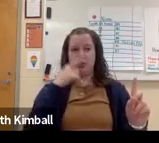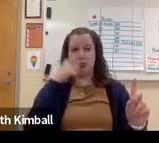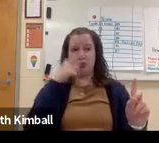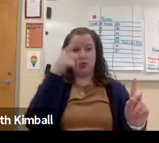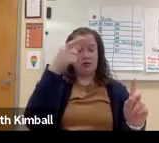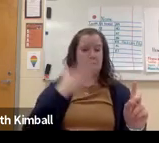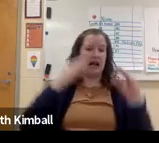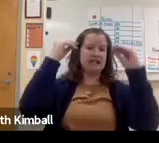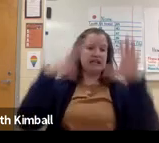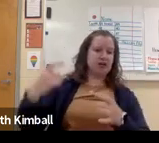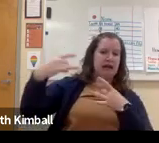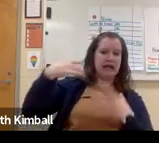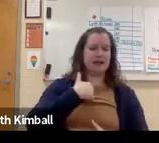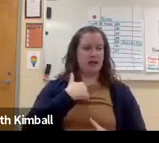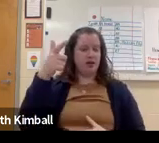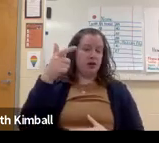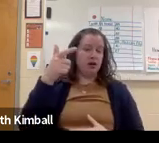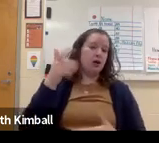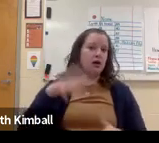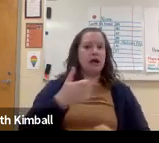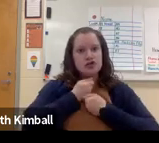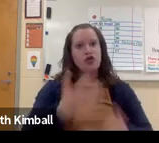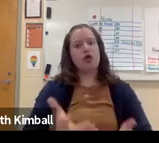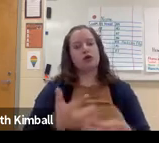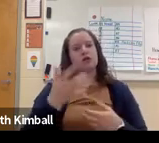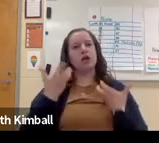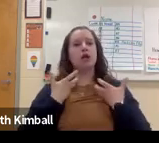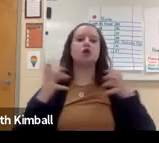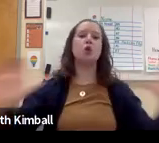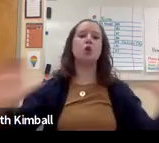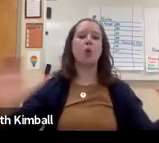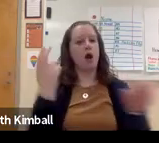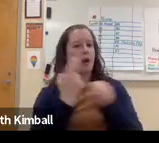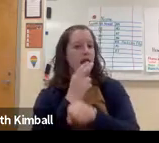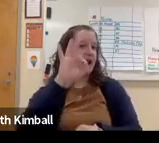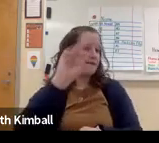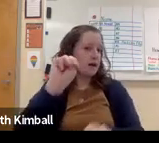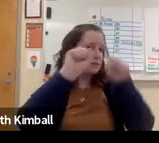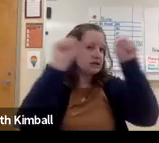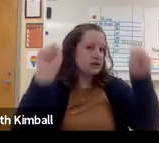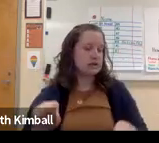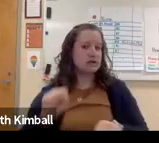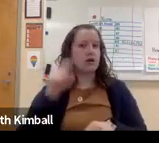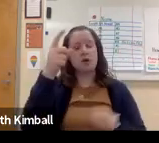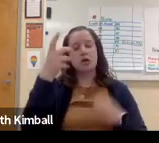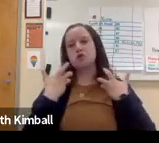can be that they feel that their teacher doesn't like them or hates them. They're often exhausted.